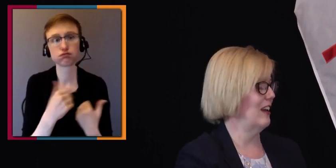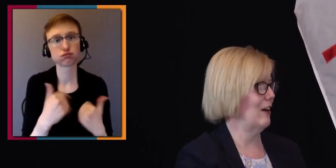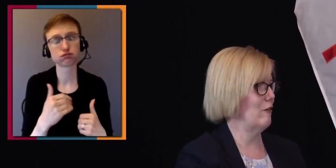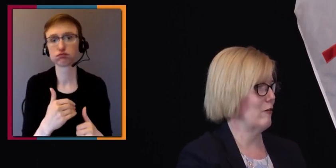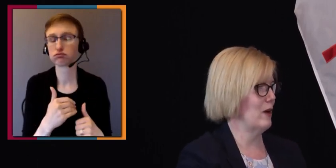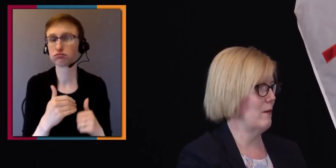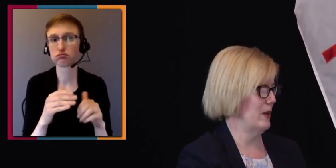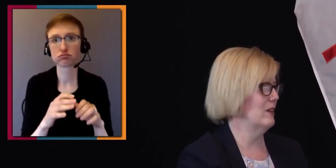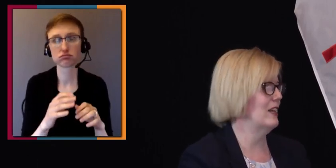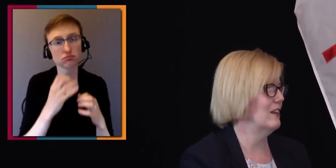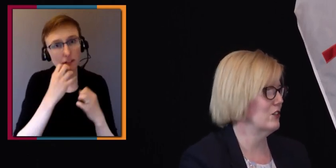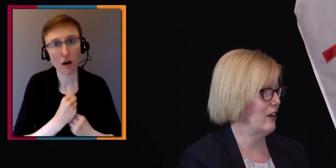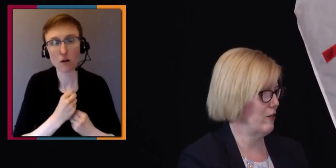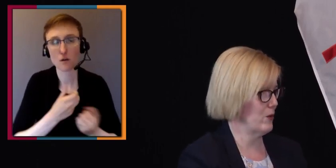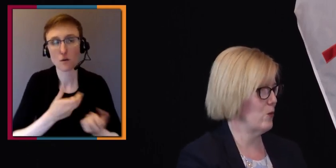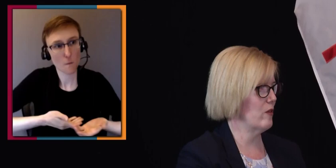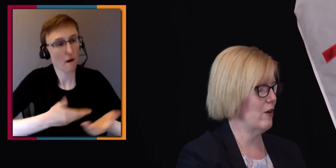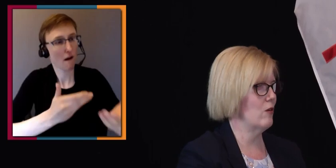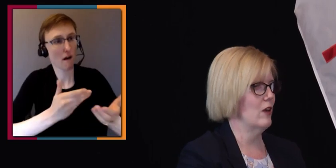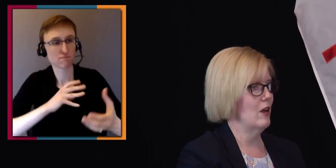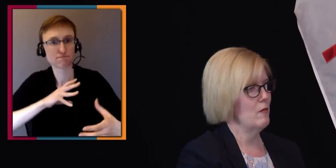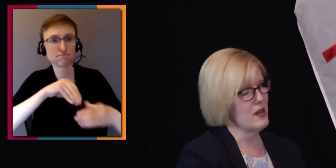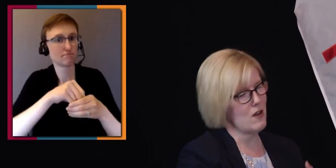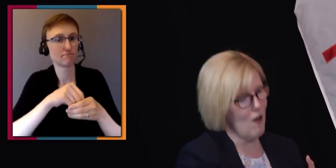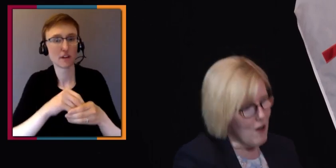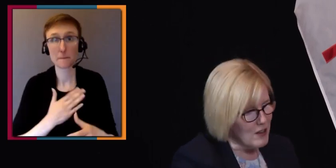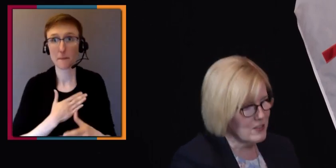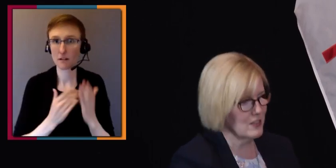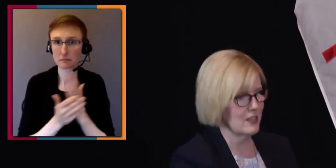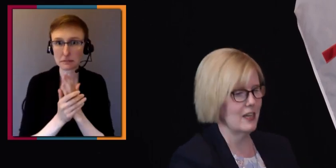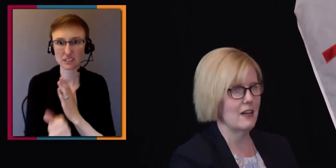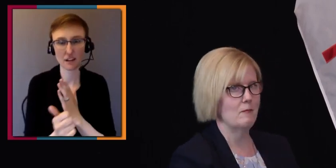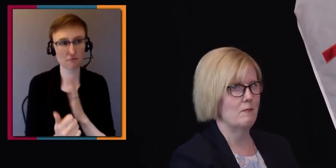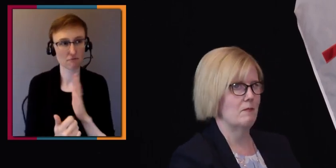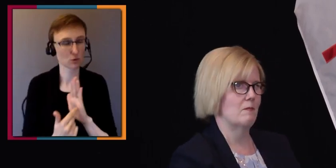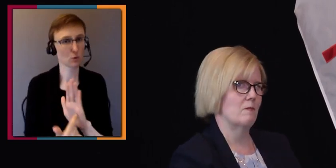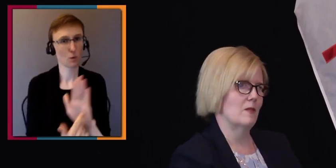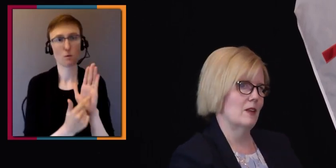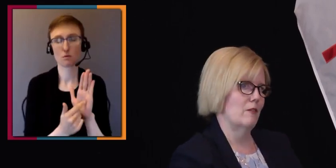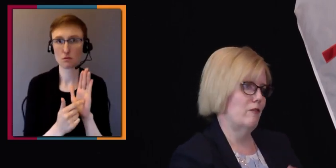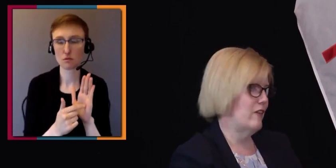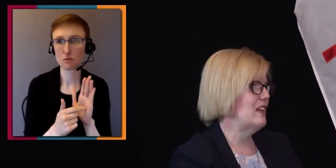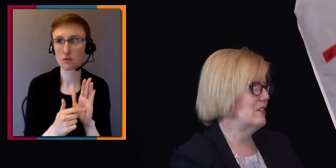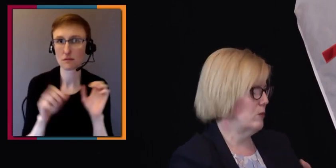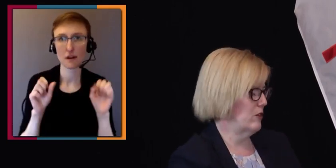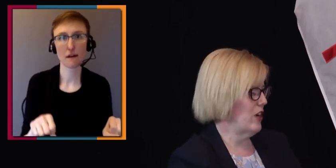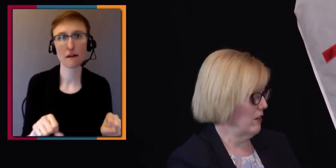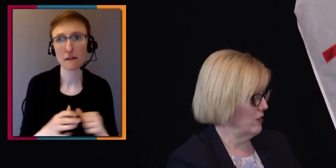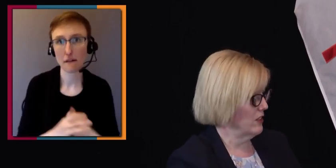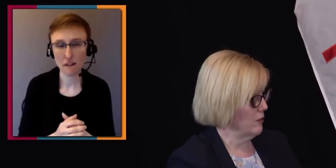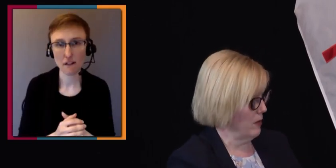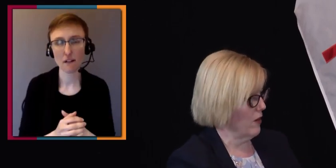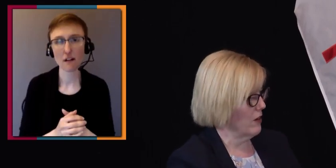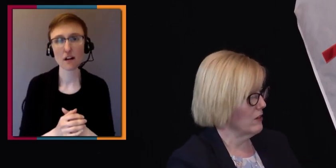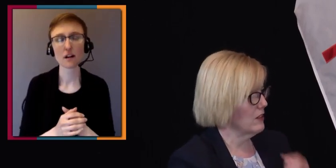and allowed for my ability to shine through without being constantly faced with challenges and barriers.